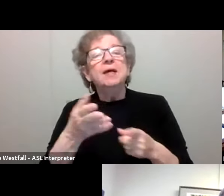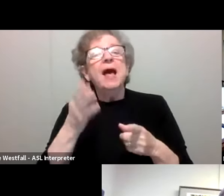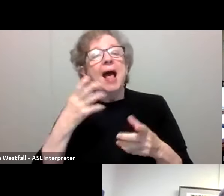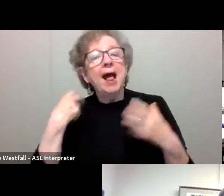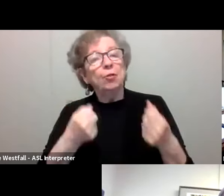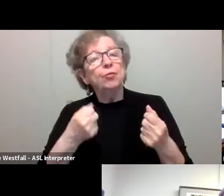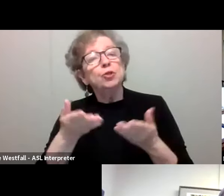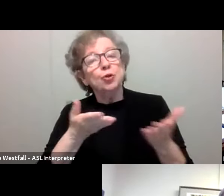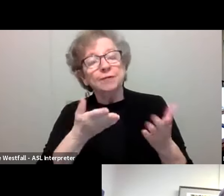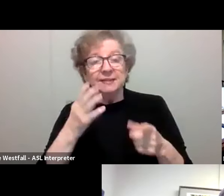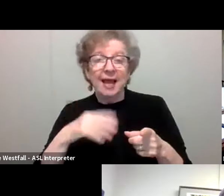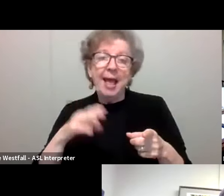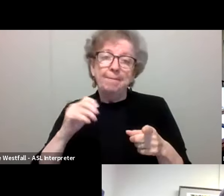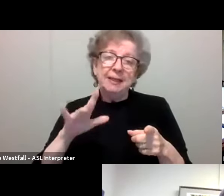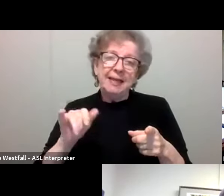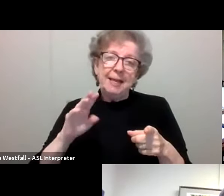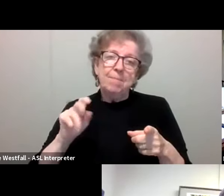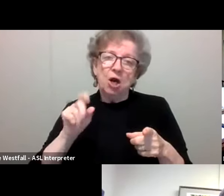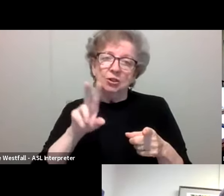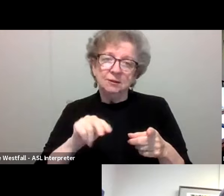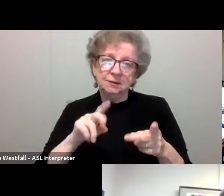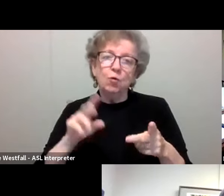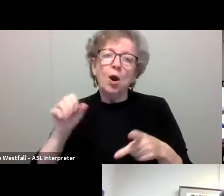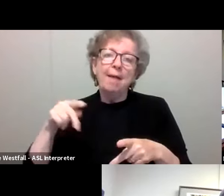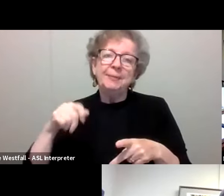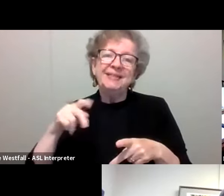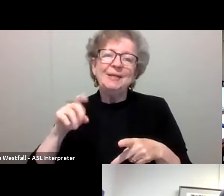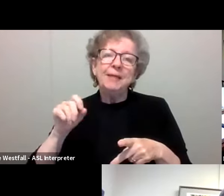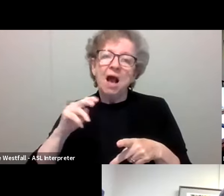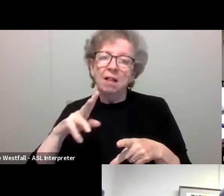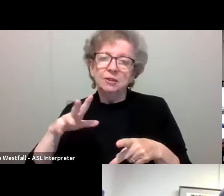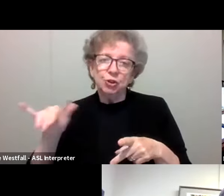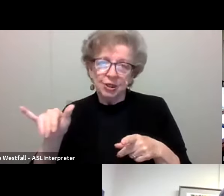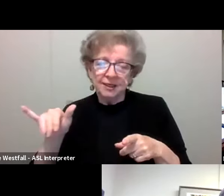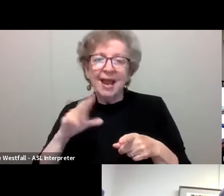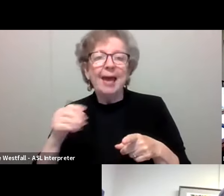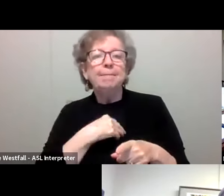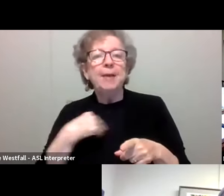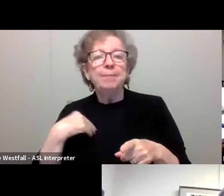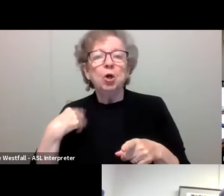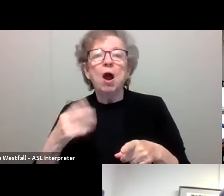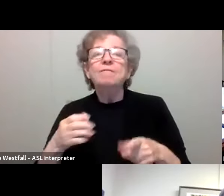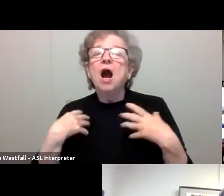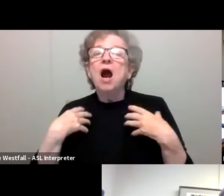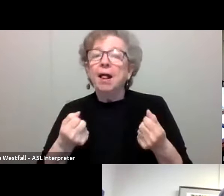Emily Martin, an Associate Professor of epidemiology in our School of Public Health and a member of our Campus Health Response Committee,